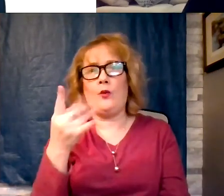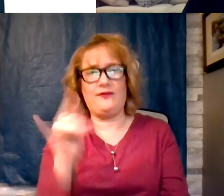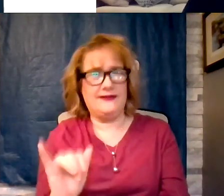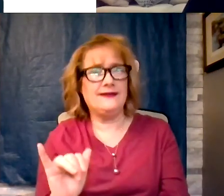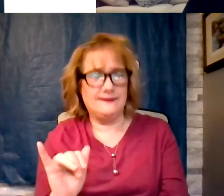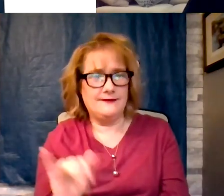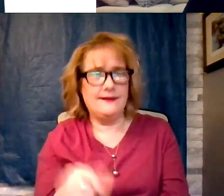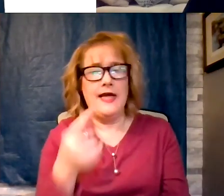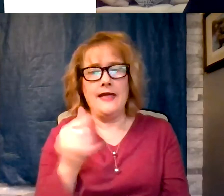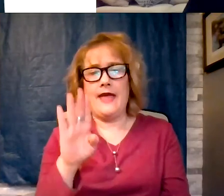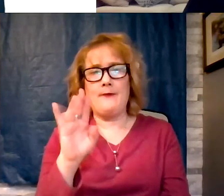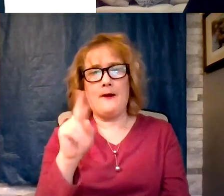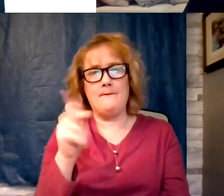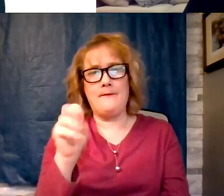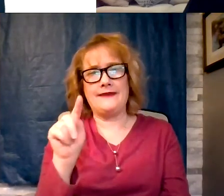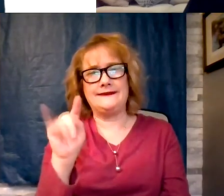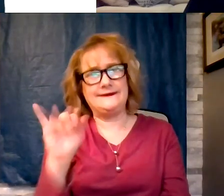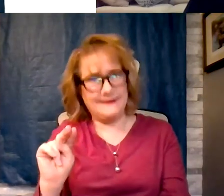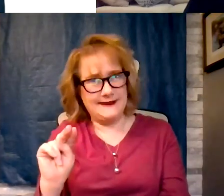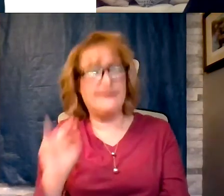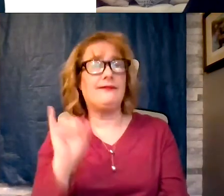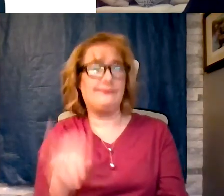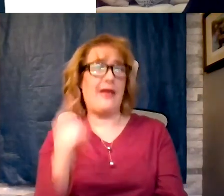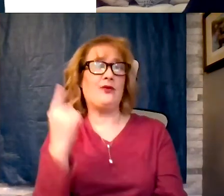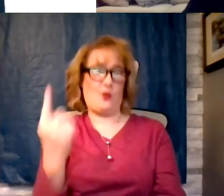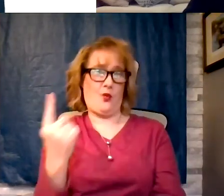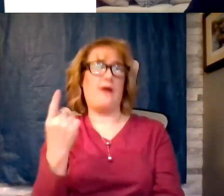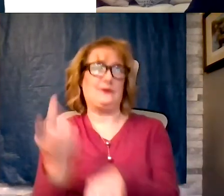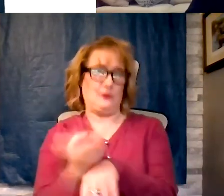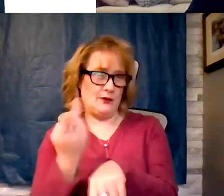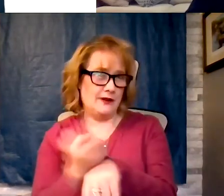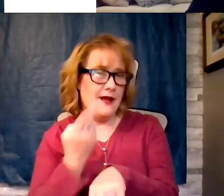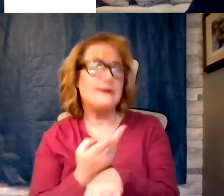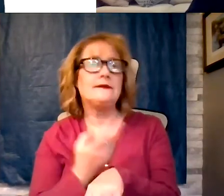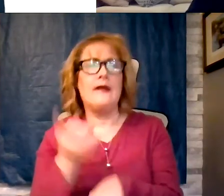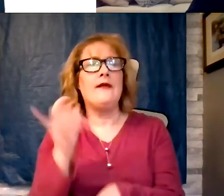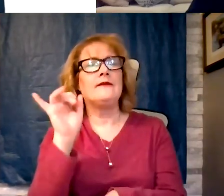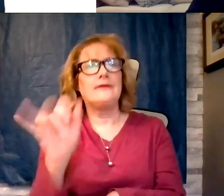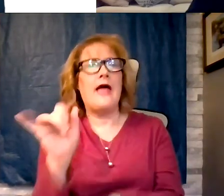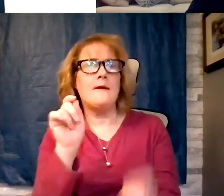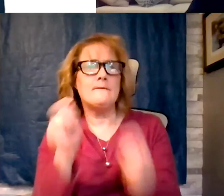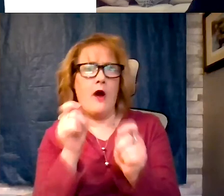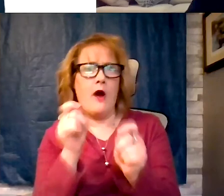pen tin is one being utilized, it modulates the way the nerves feel but that nerve damage, we